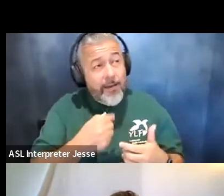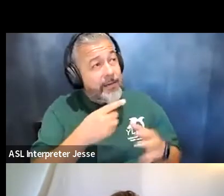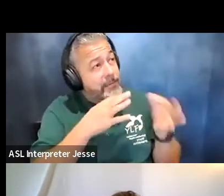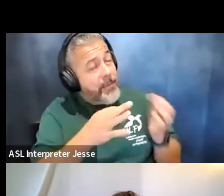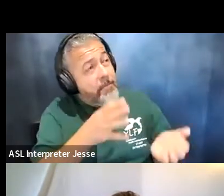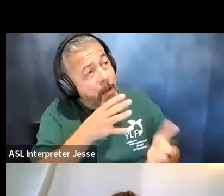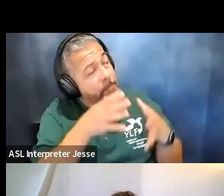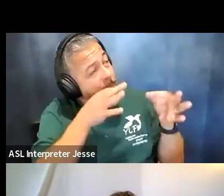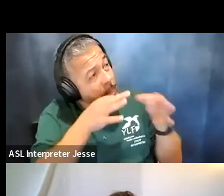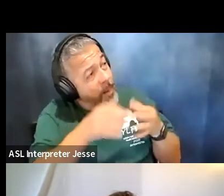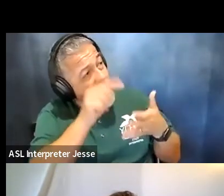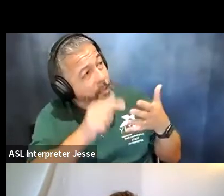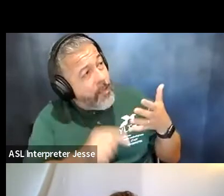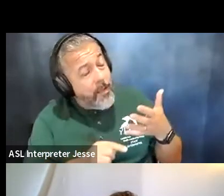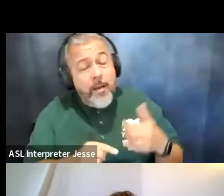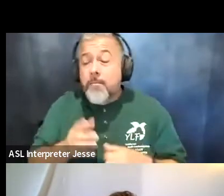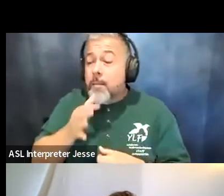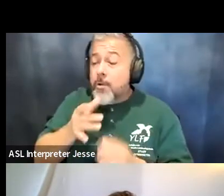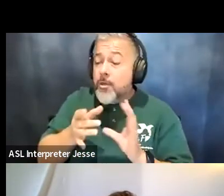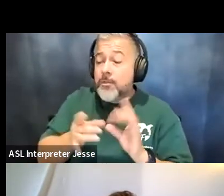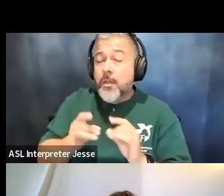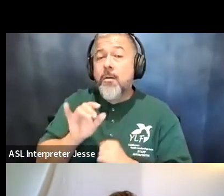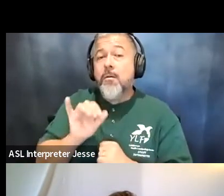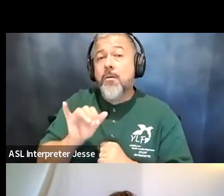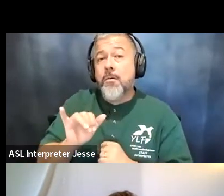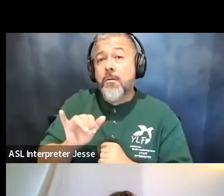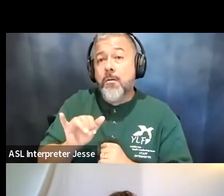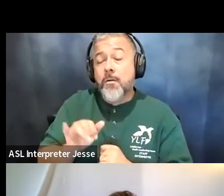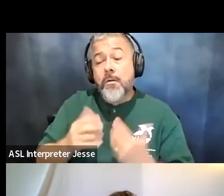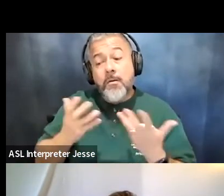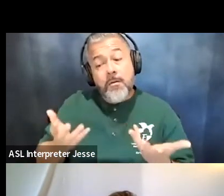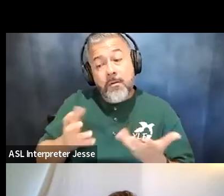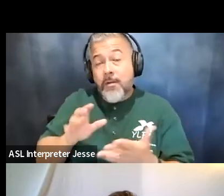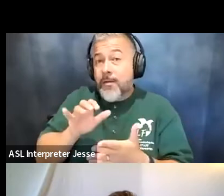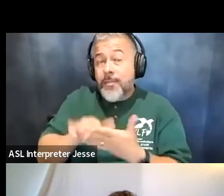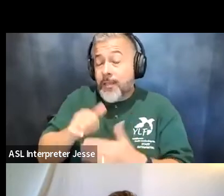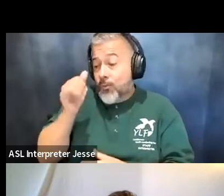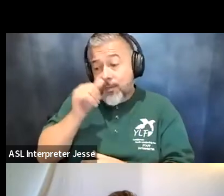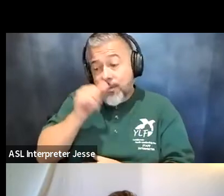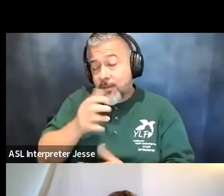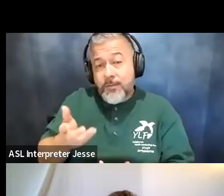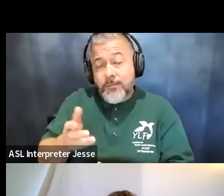response was something along the lines of um you know that's that's ridiculous you know you have